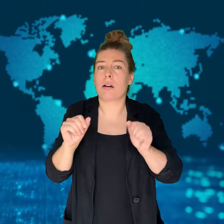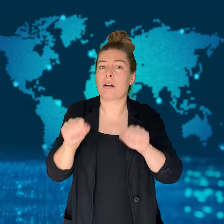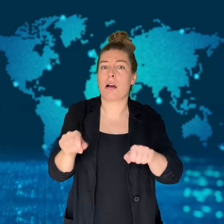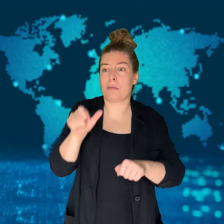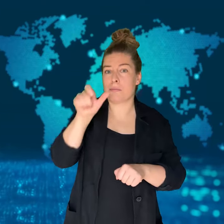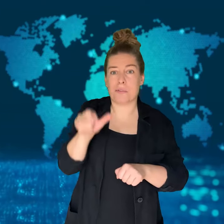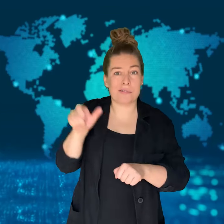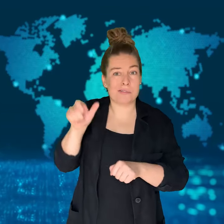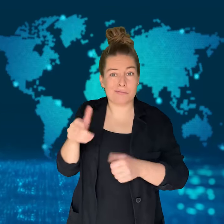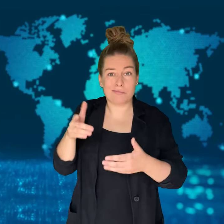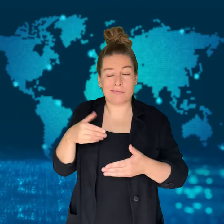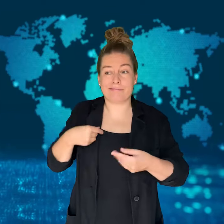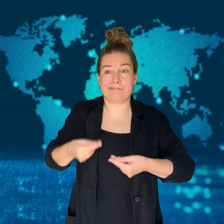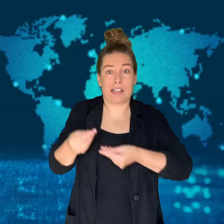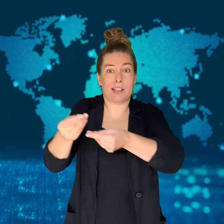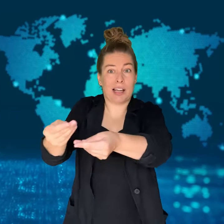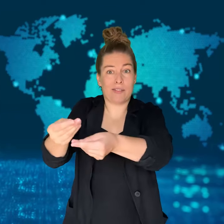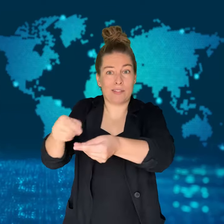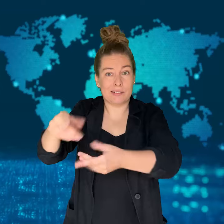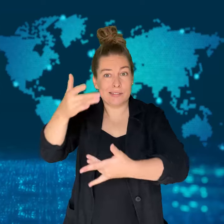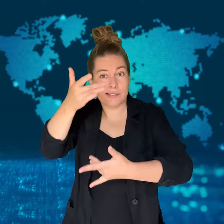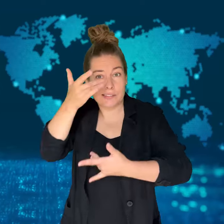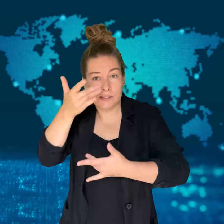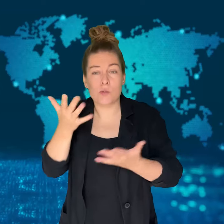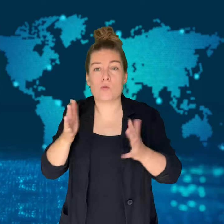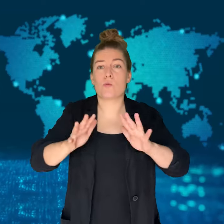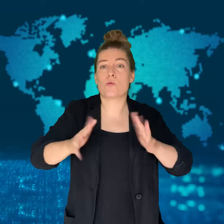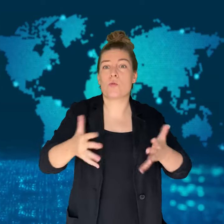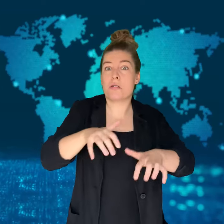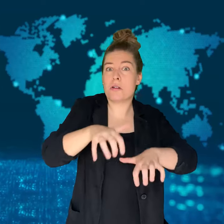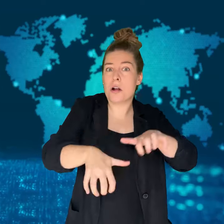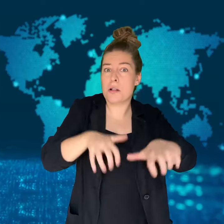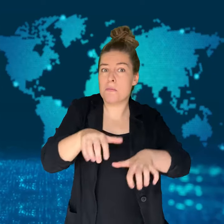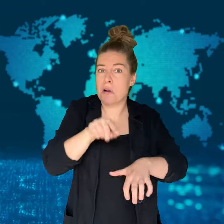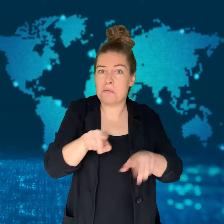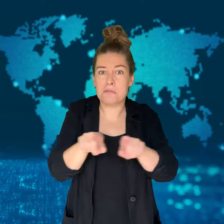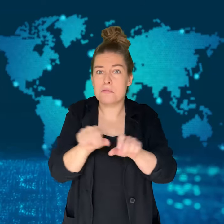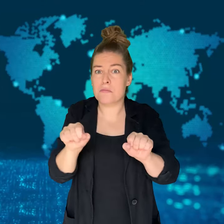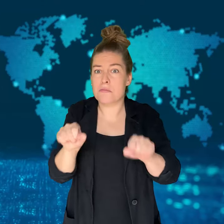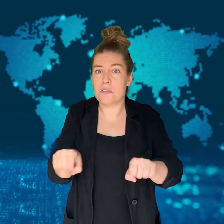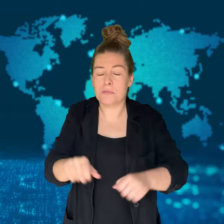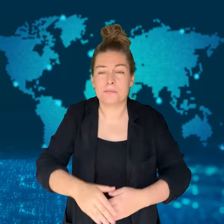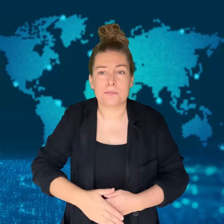It can be spread by close contact with an infected person or animal.